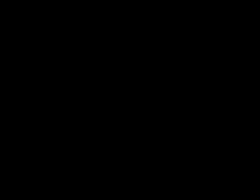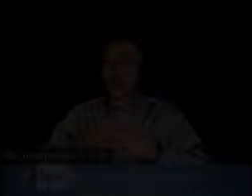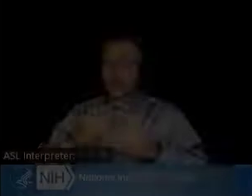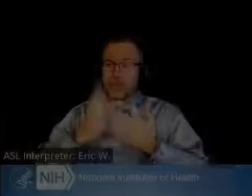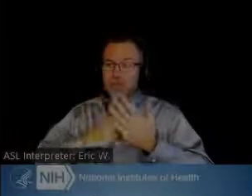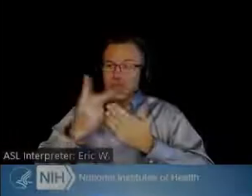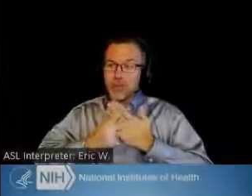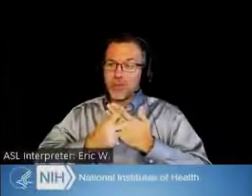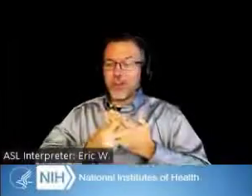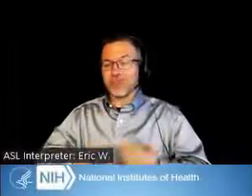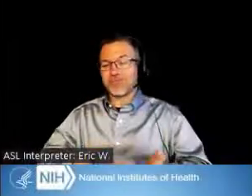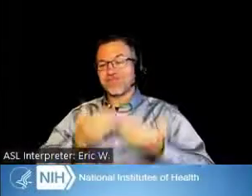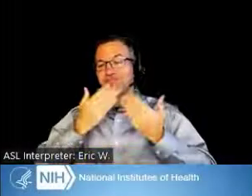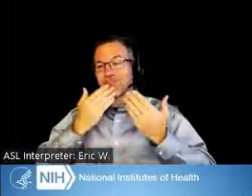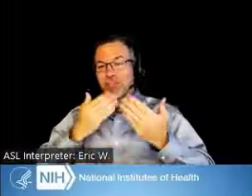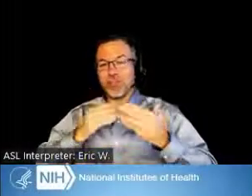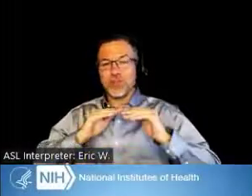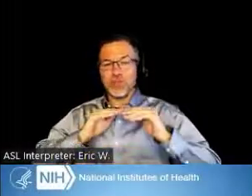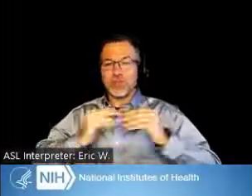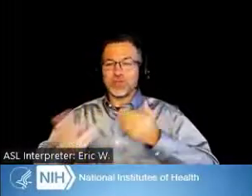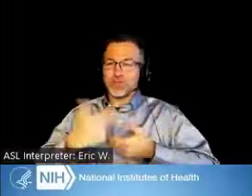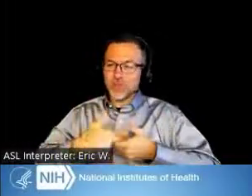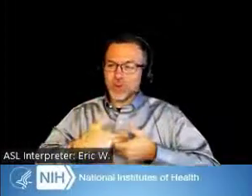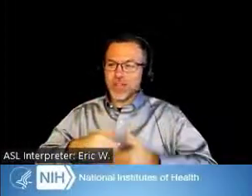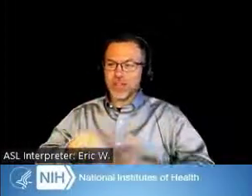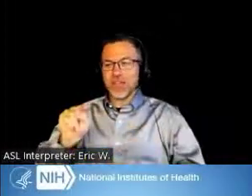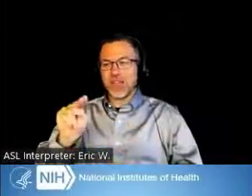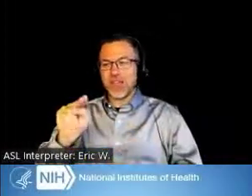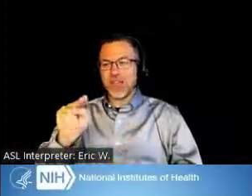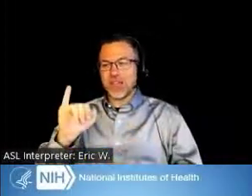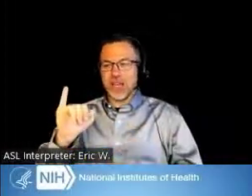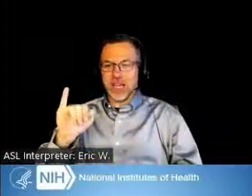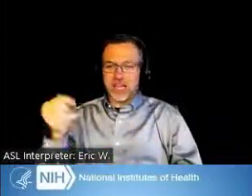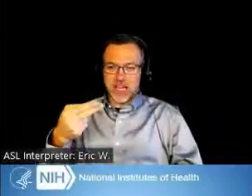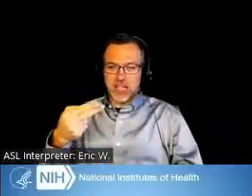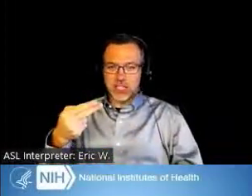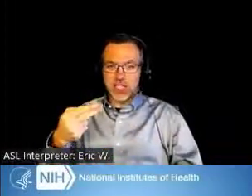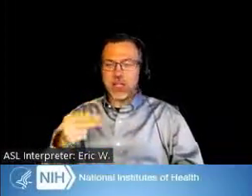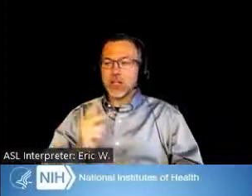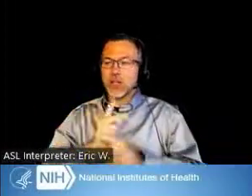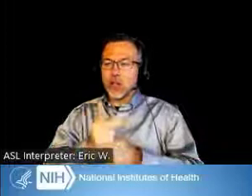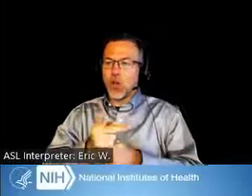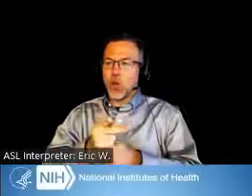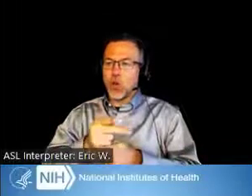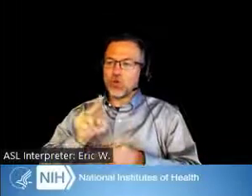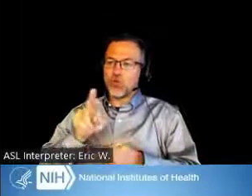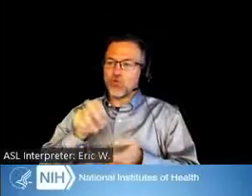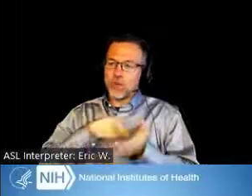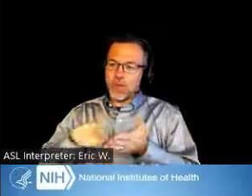Omar McCrimmon: Thank you for joining us today for the NIH Loan Repayment Programs webinar. My name is Omar McCrimmon,